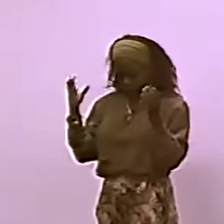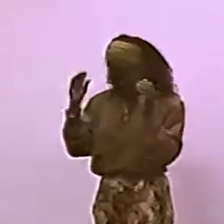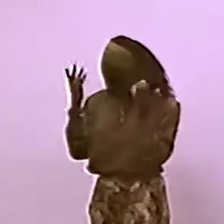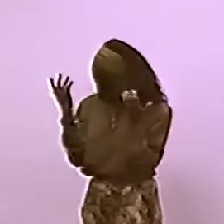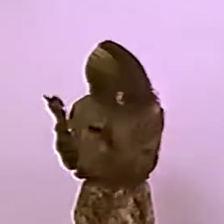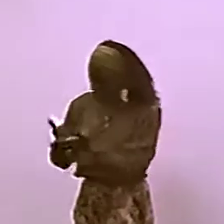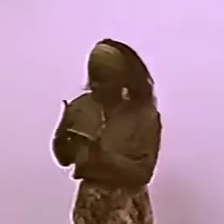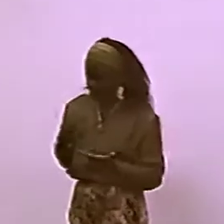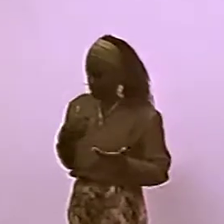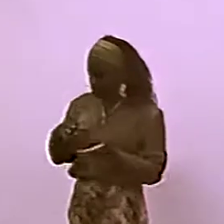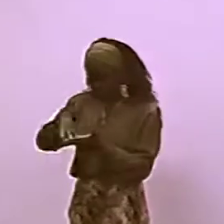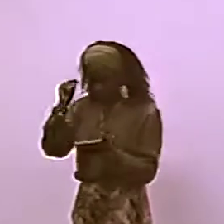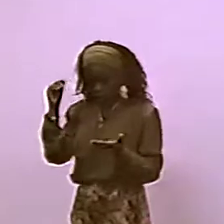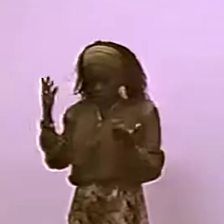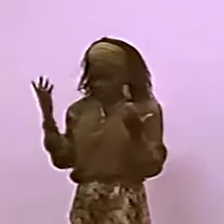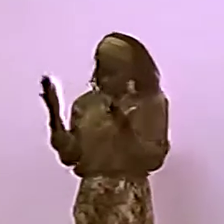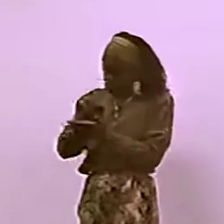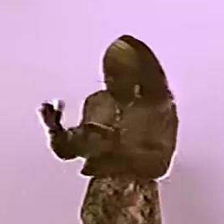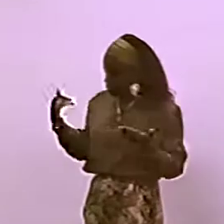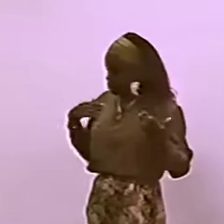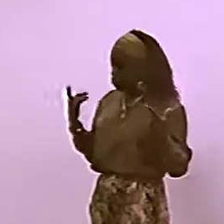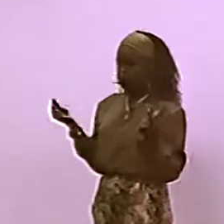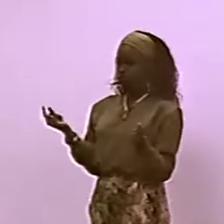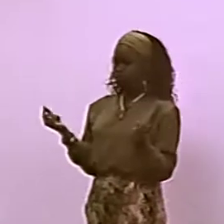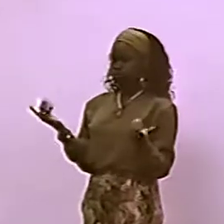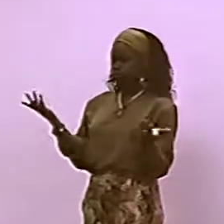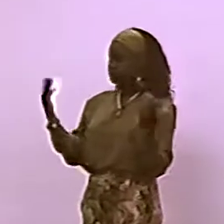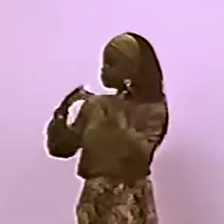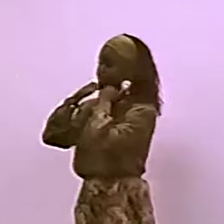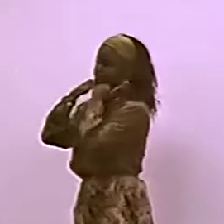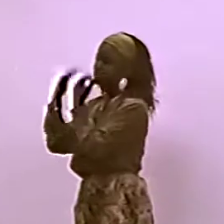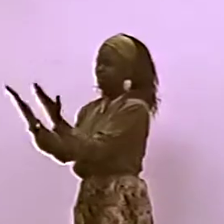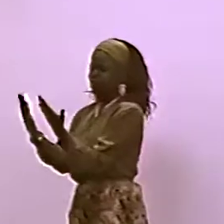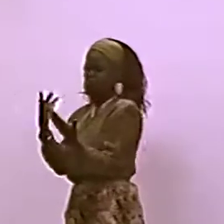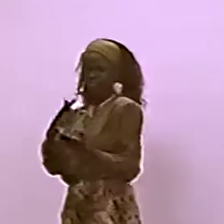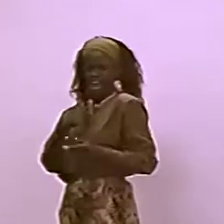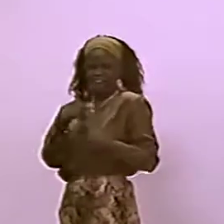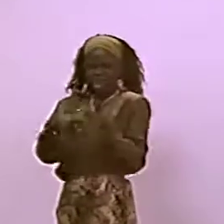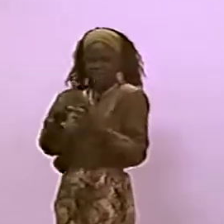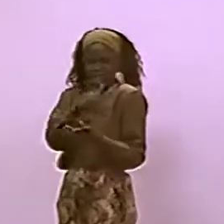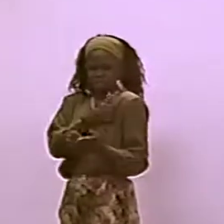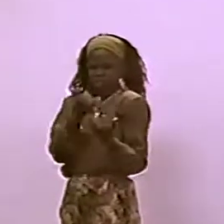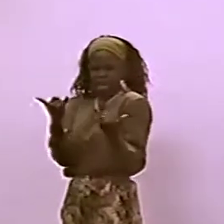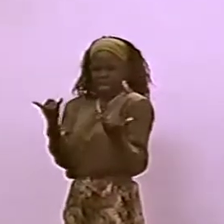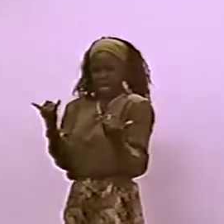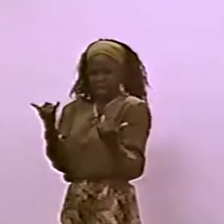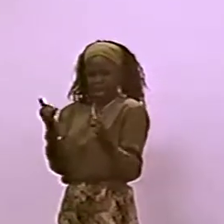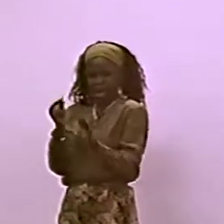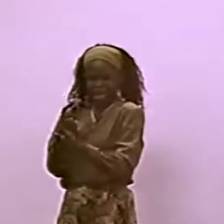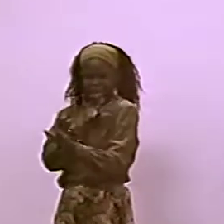THEY CAN...THEY DON'T WANT TO LISTEN TO ME. THEY DON'T WANT ANYONE TO HELP THEM.